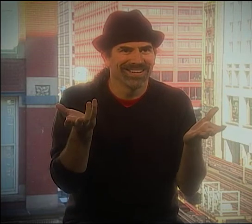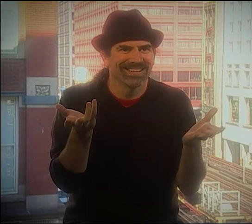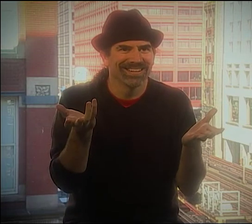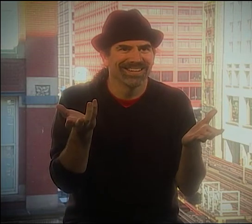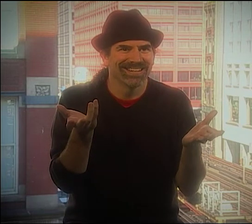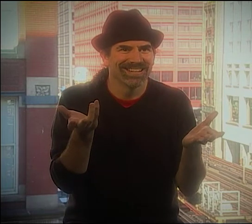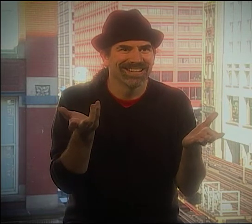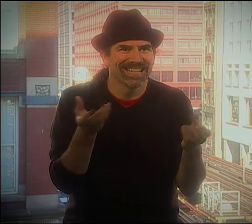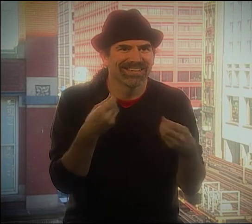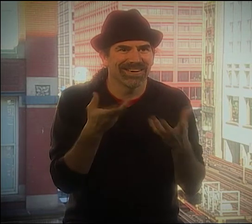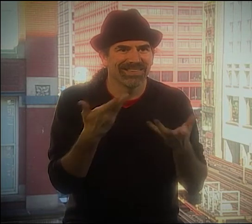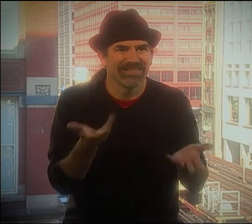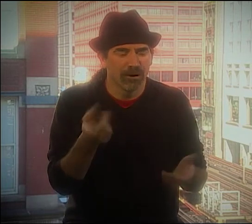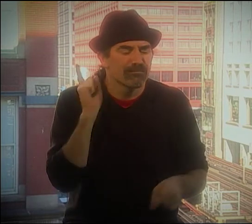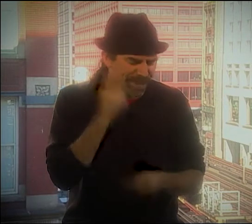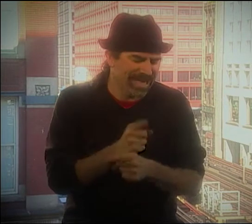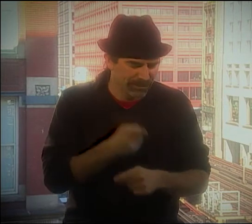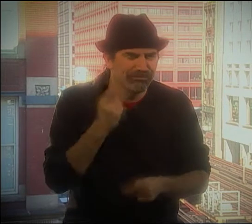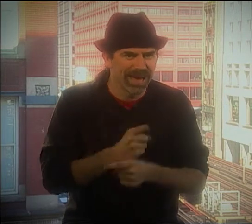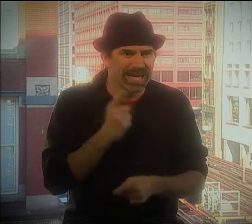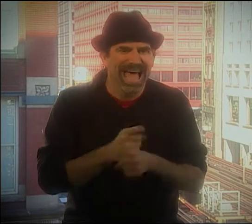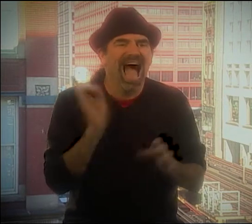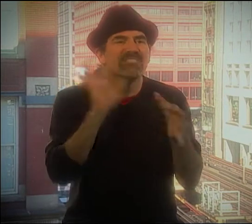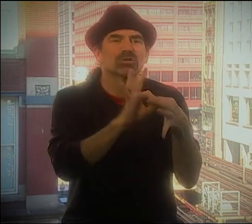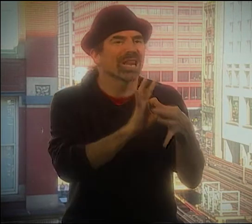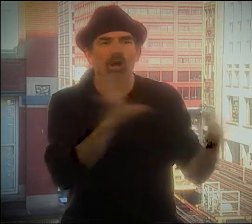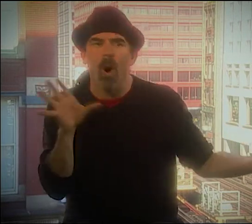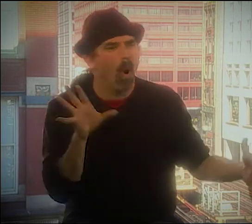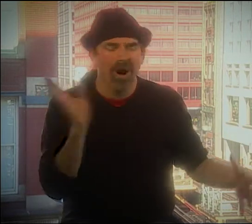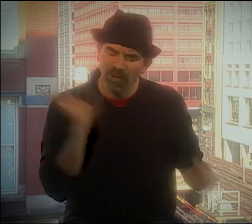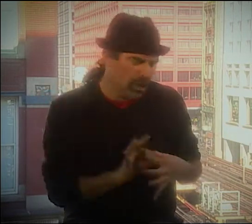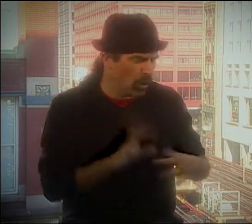WAS JUST BEAUTIFUL, BEING IN A VISUAL WAY,